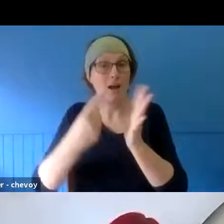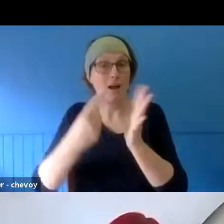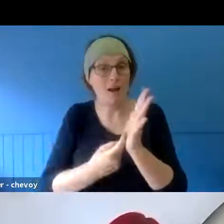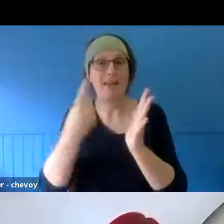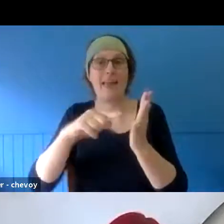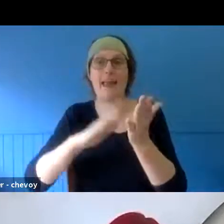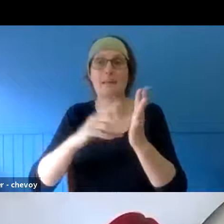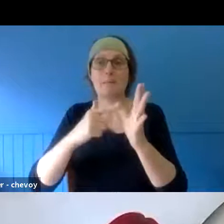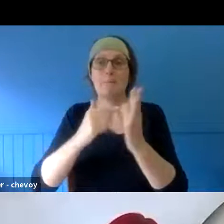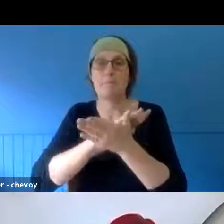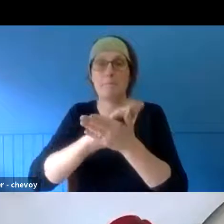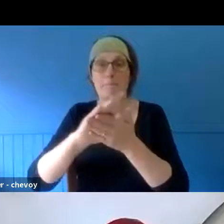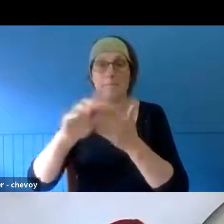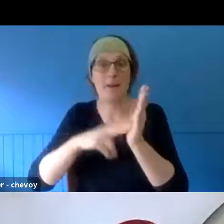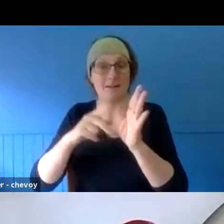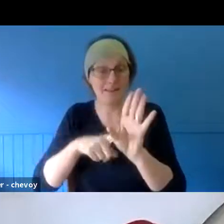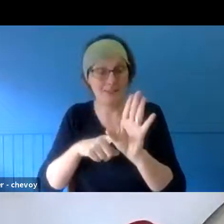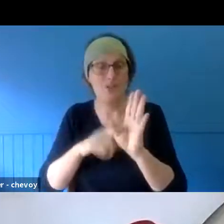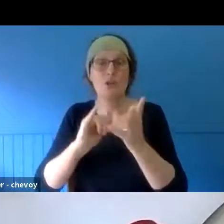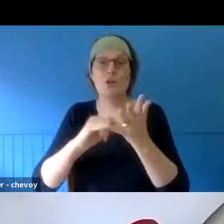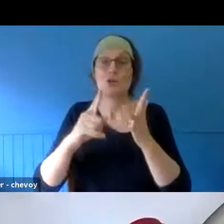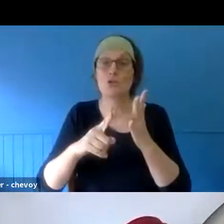available on our website, so we won't go into that now. I'll hand